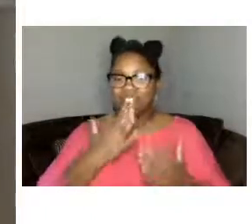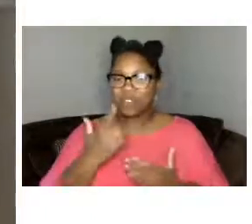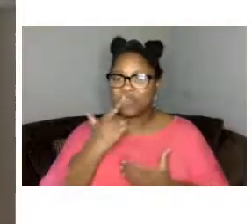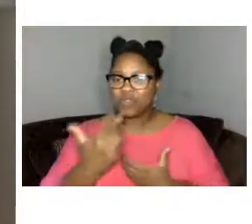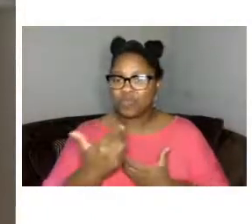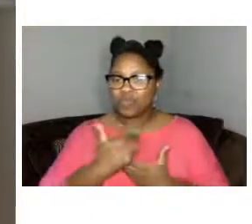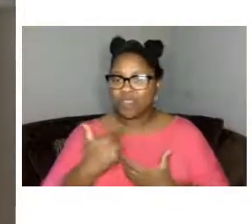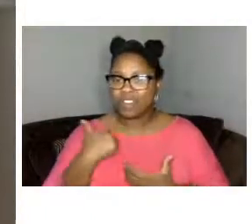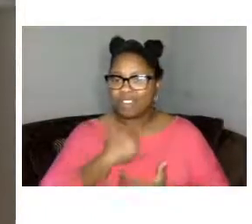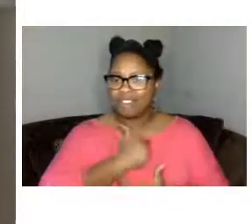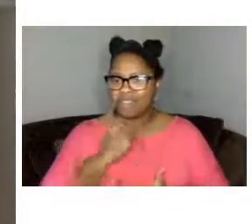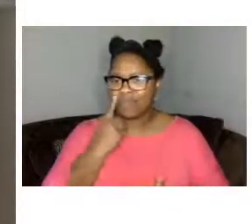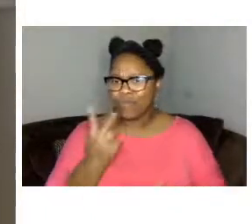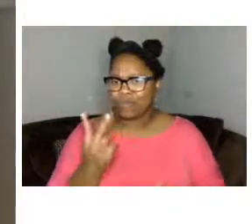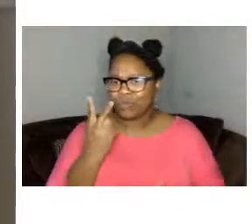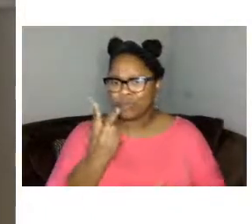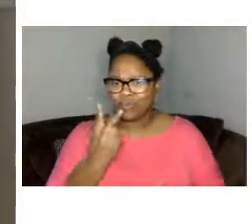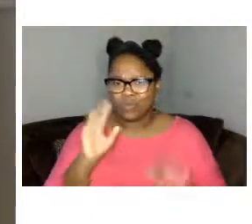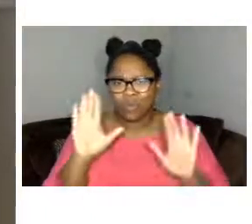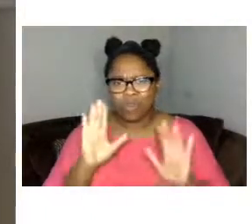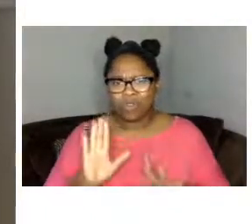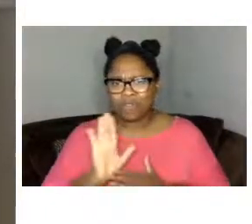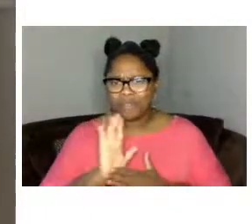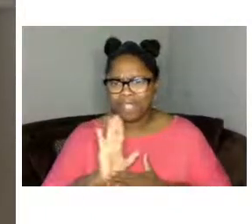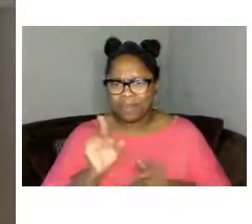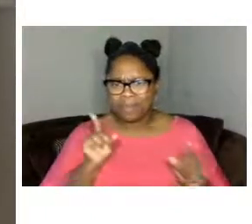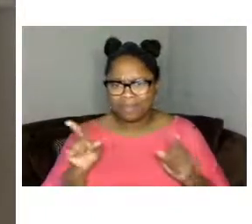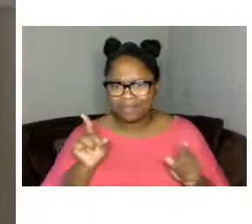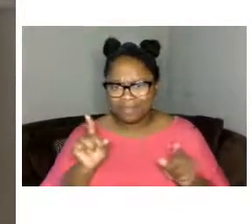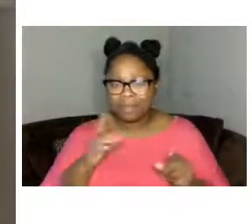those two wonderful films my name is nancy proctor i'm the